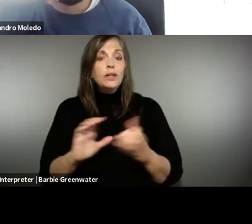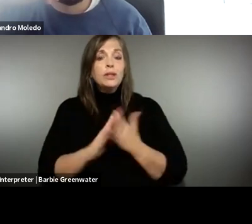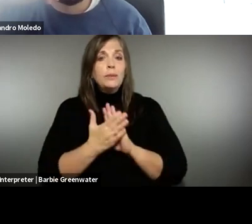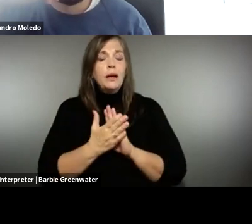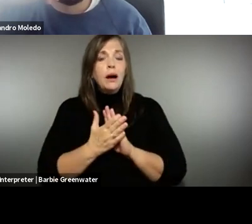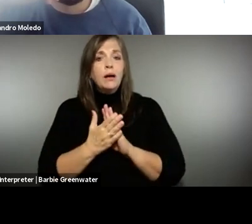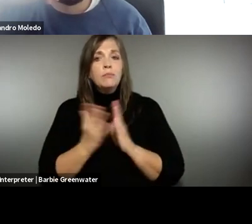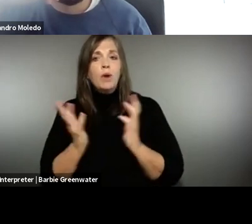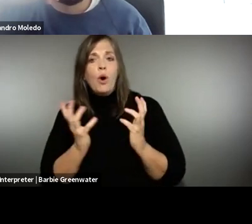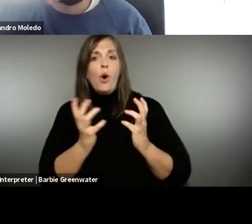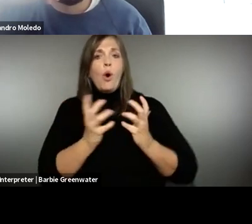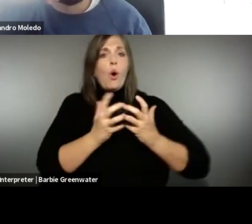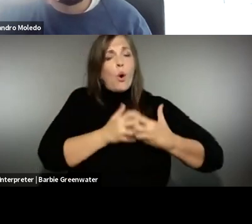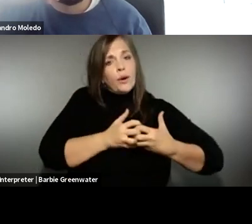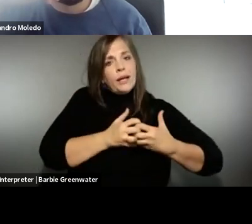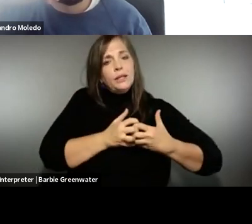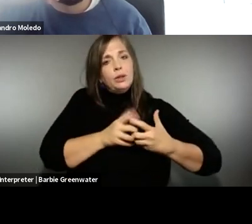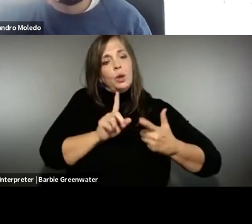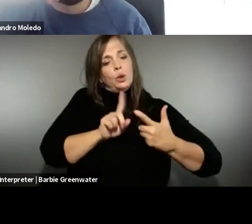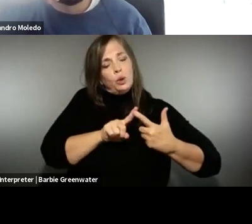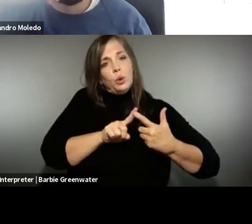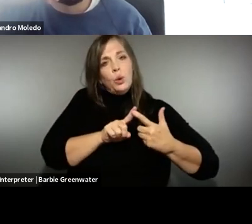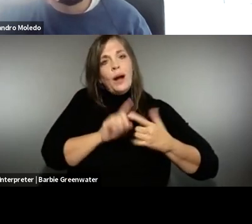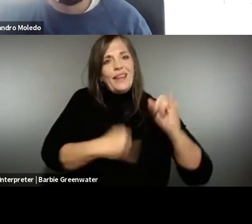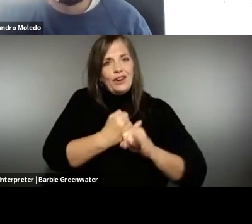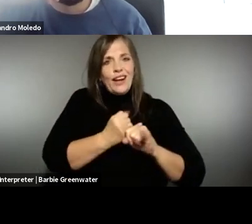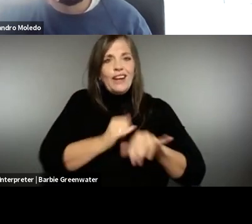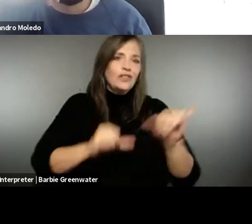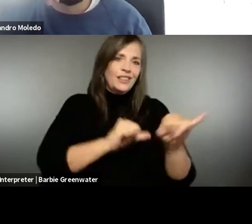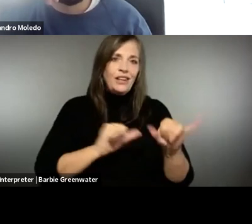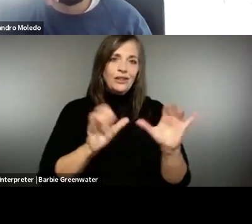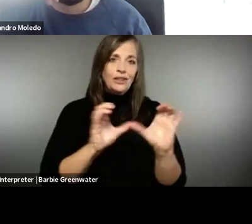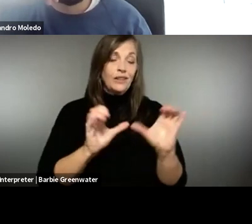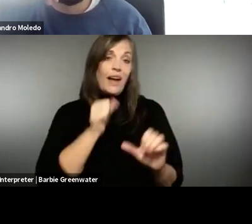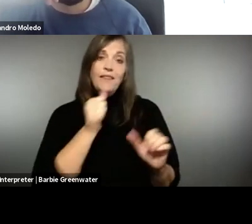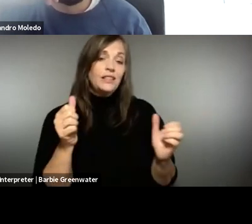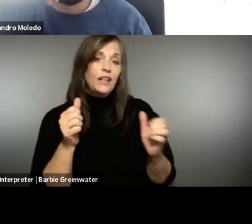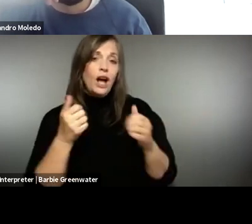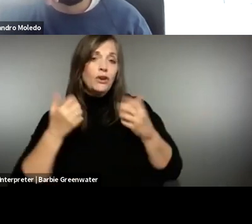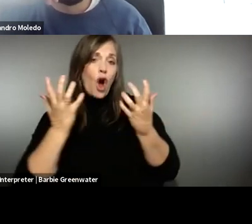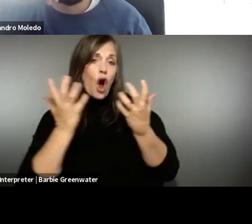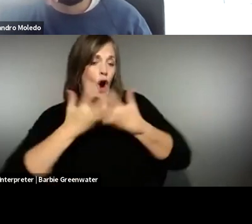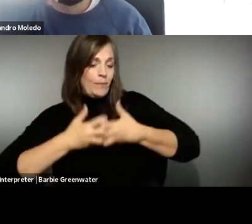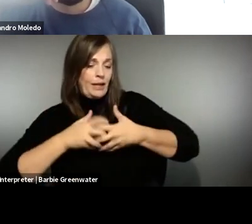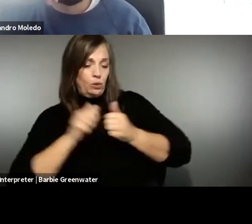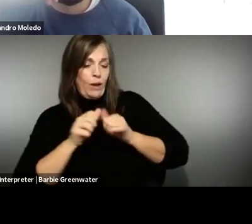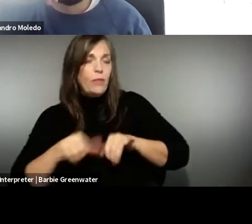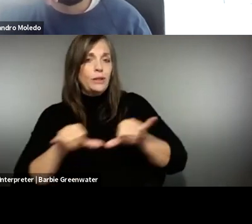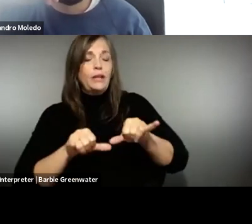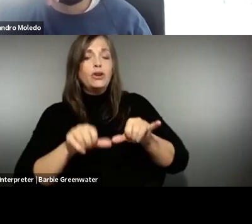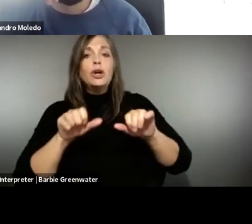advocation behind the certification that is really important. And for the certification to be oriented to the international standards